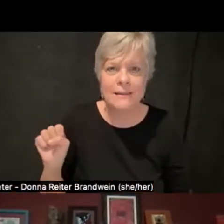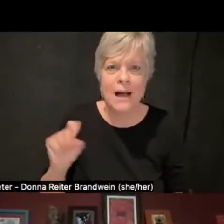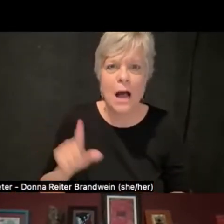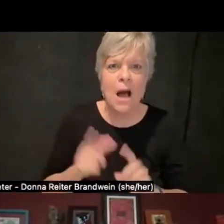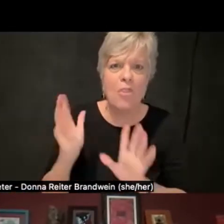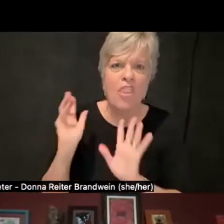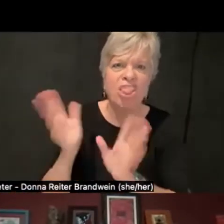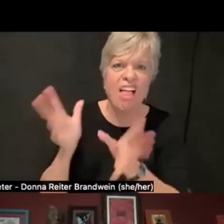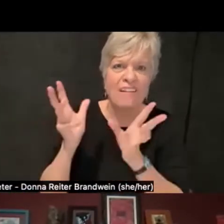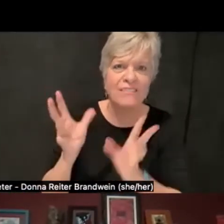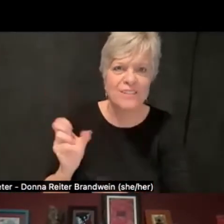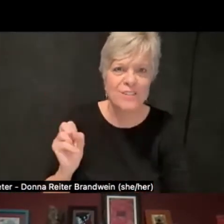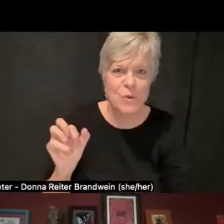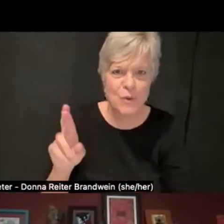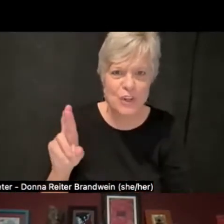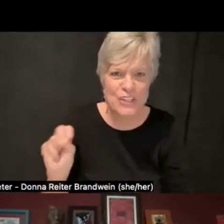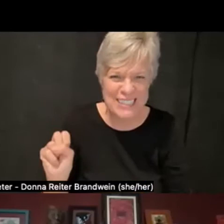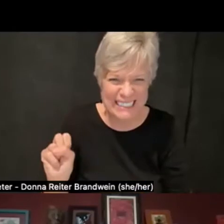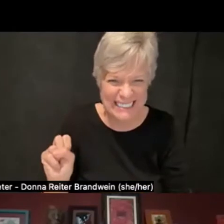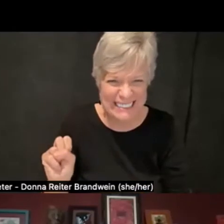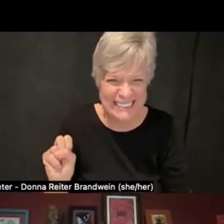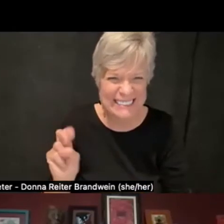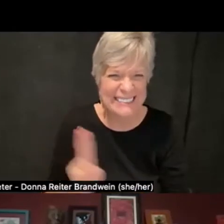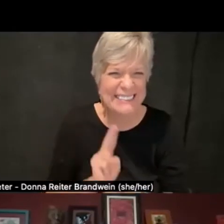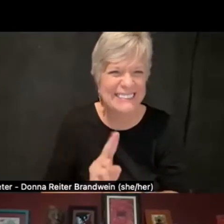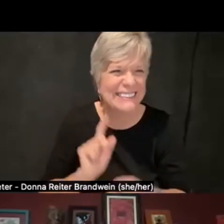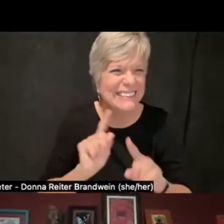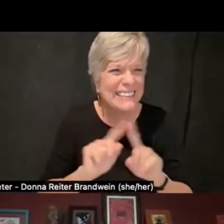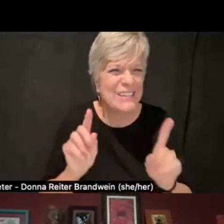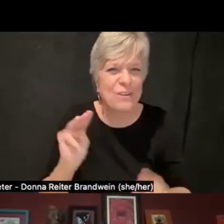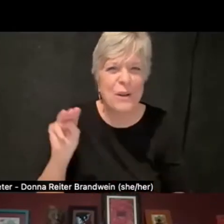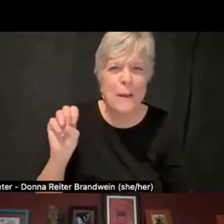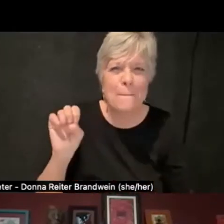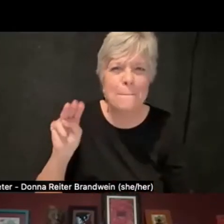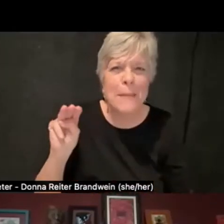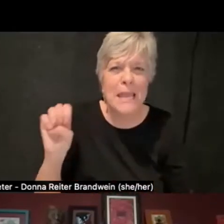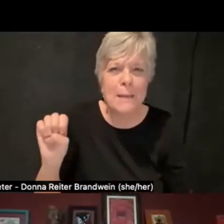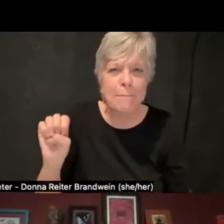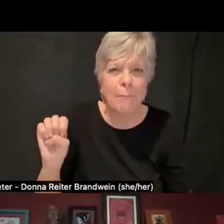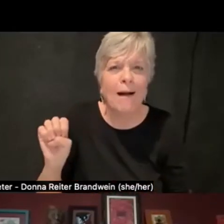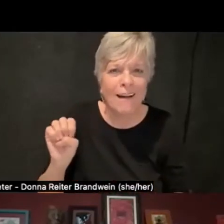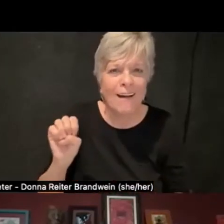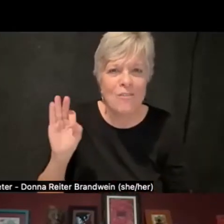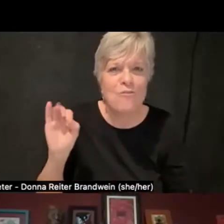just using different sort of meme formats to get the message out there